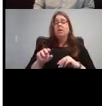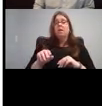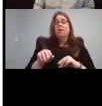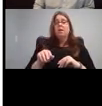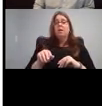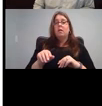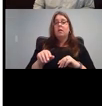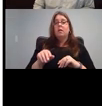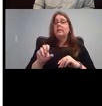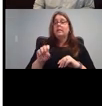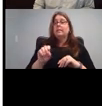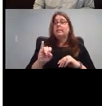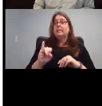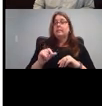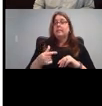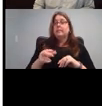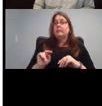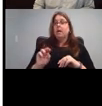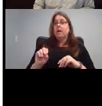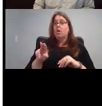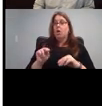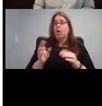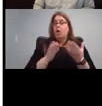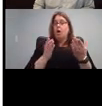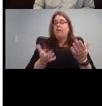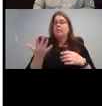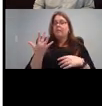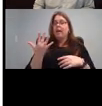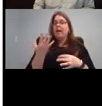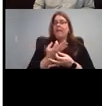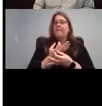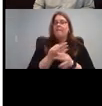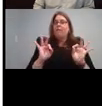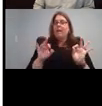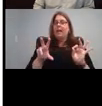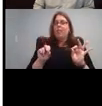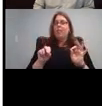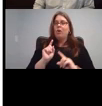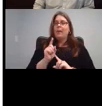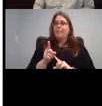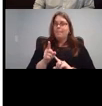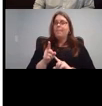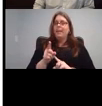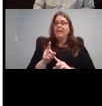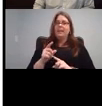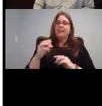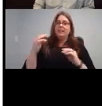They sign on is offering five free 30 minutes sessions for the first, I believe 500 family to eclipse code.